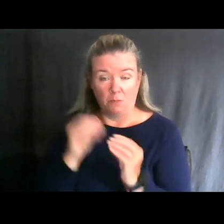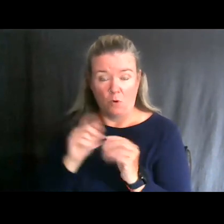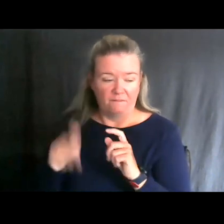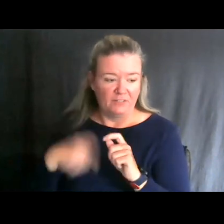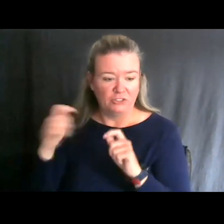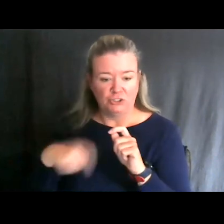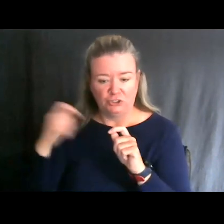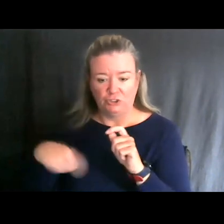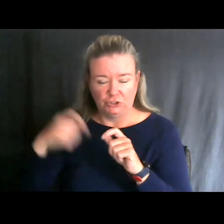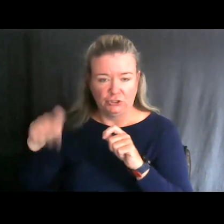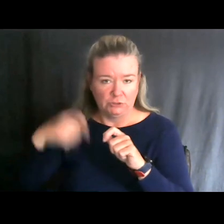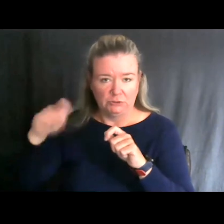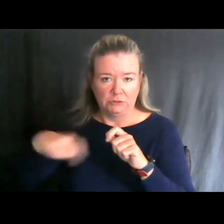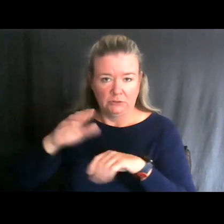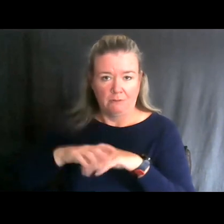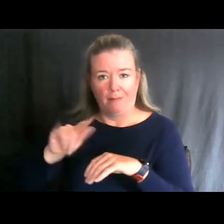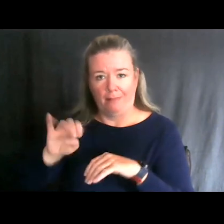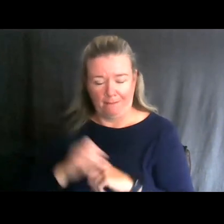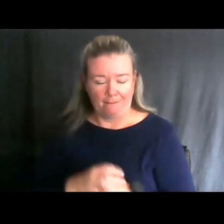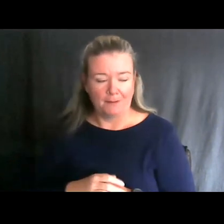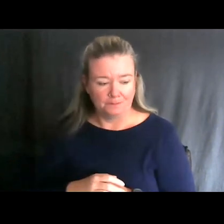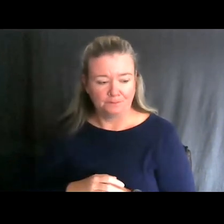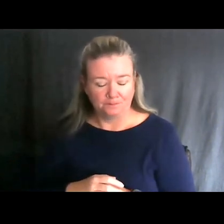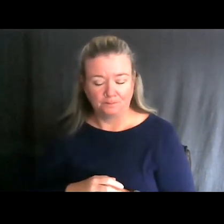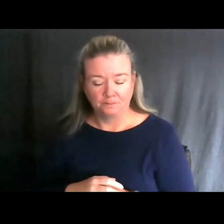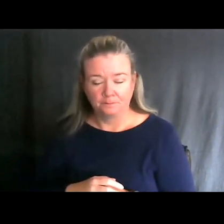on those inland lakes.